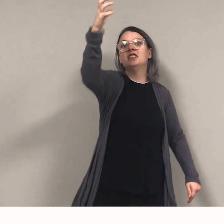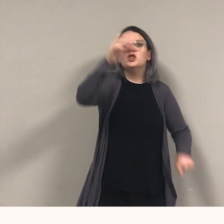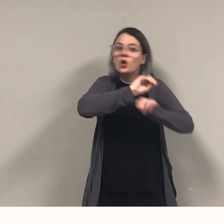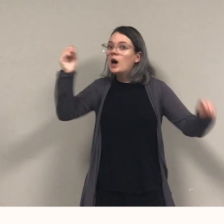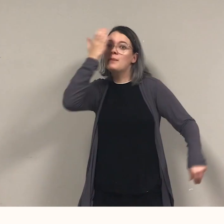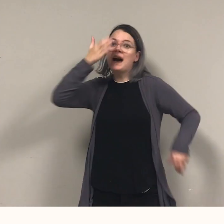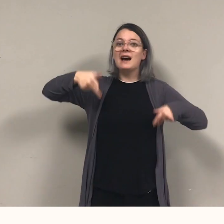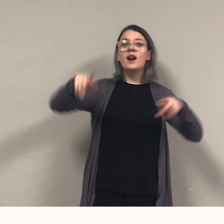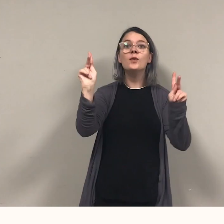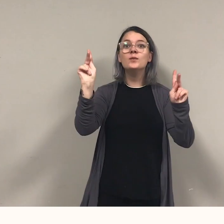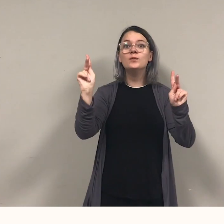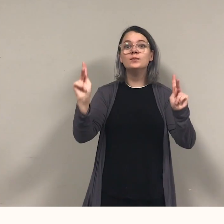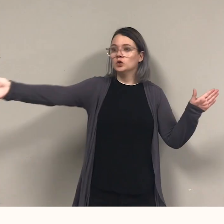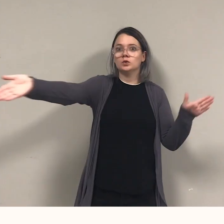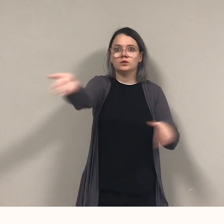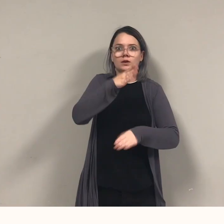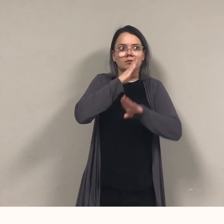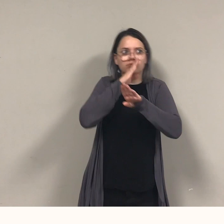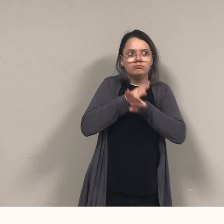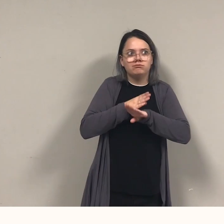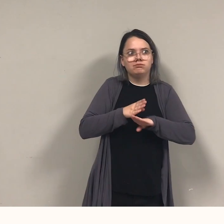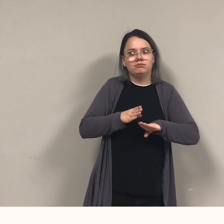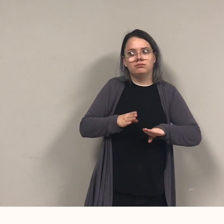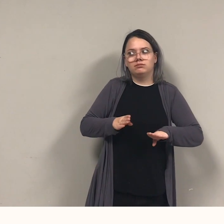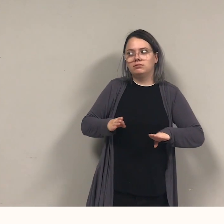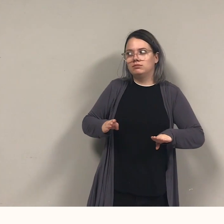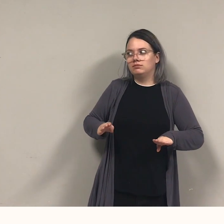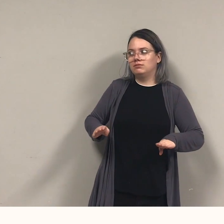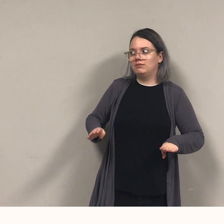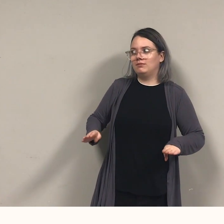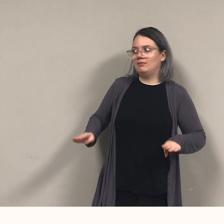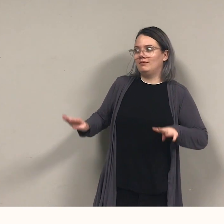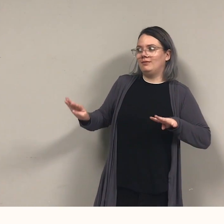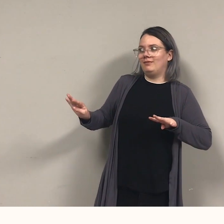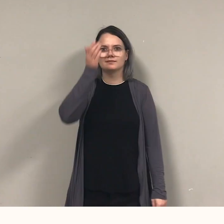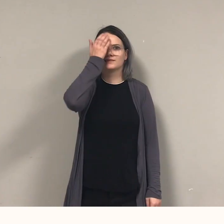The room grows silent. Not a sound. Pirate takes a look around.